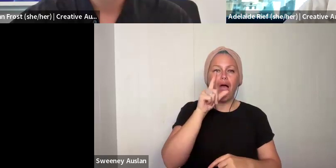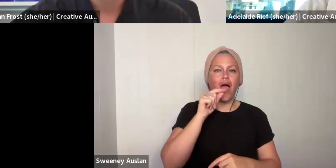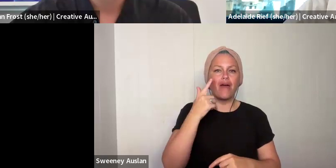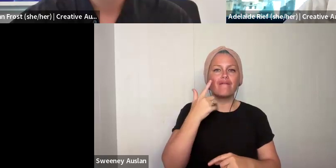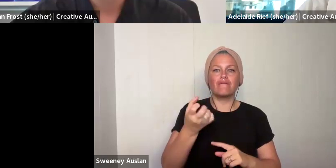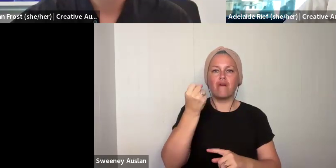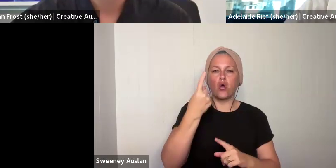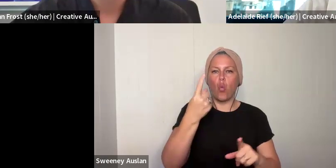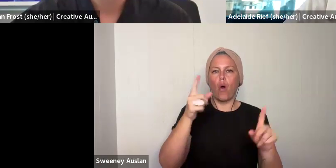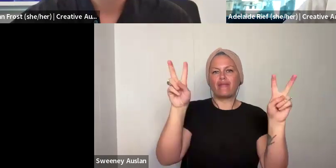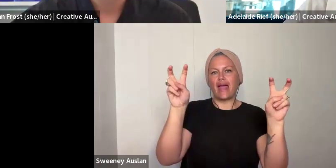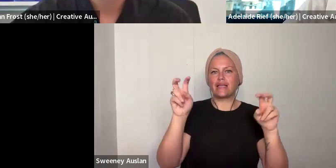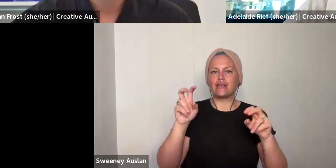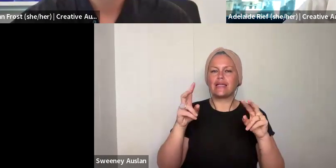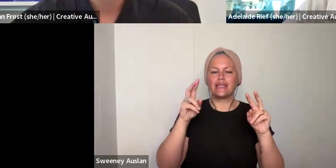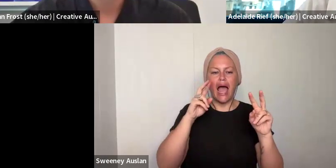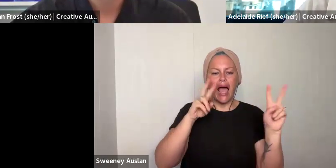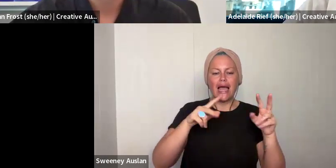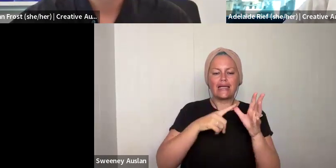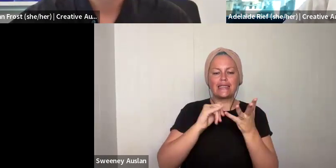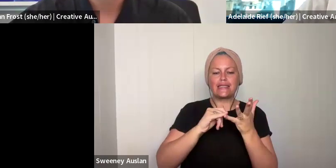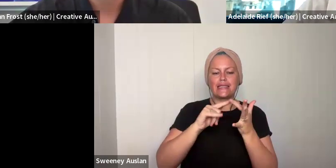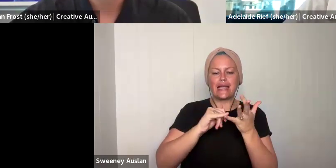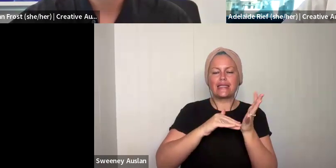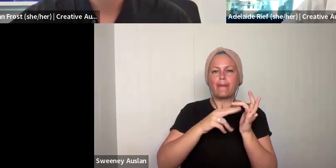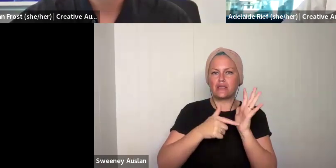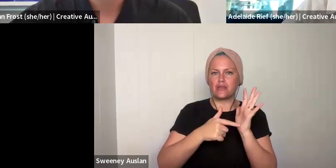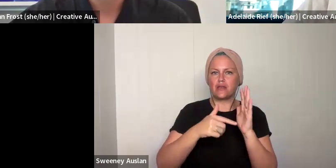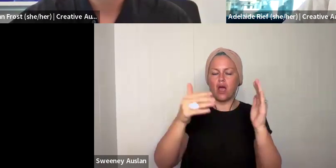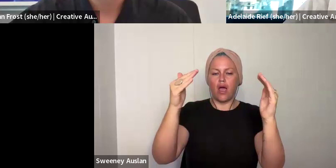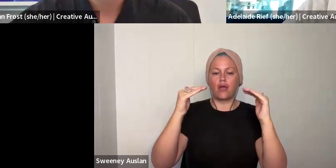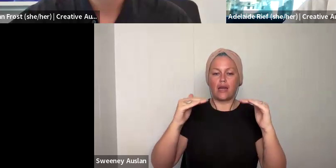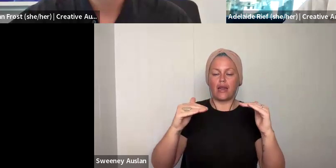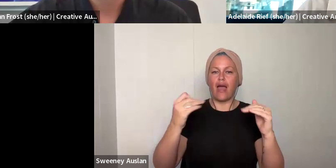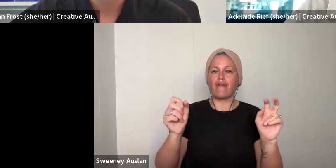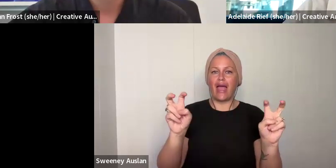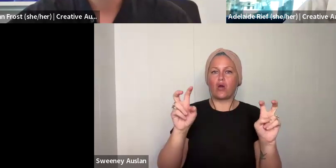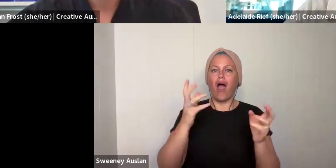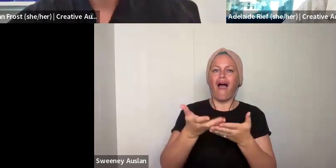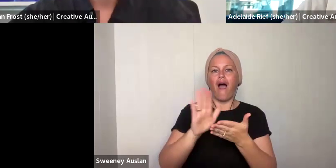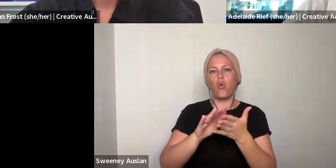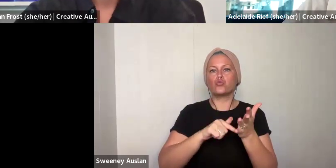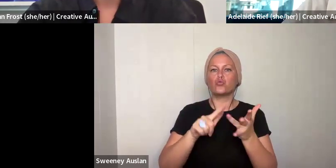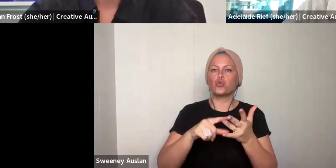one of the headings there is assessment. Underneath that, there is a heading called how